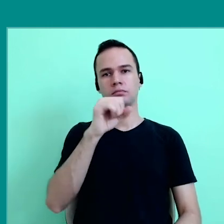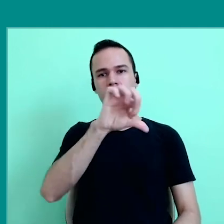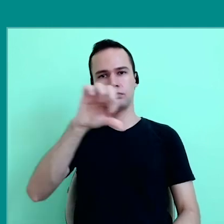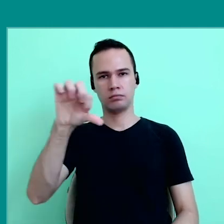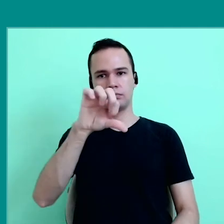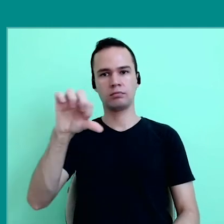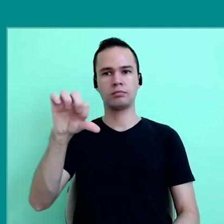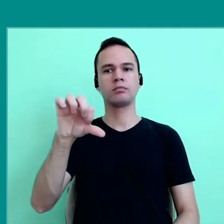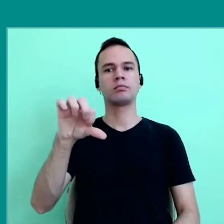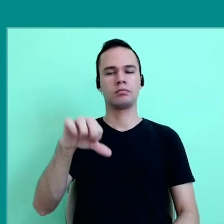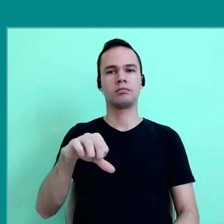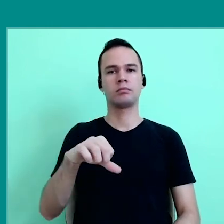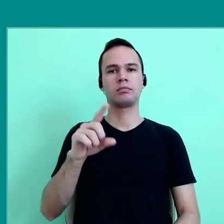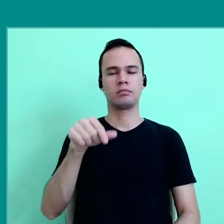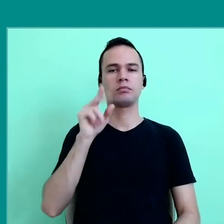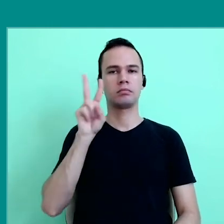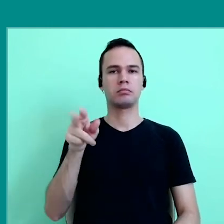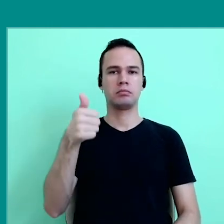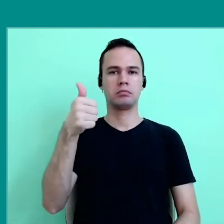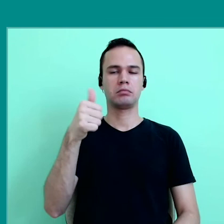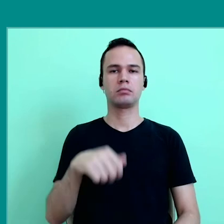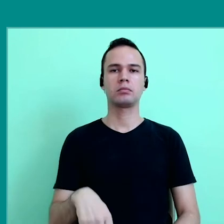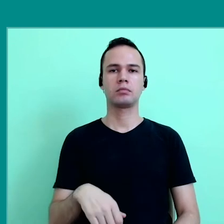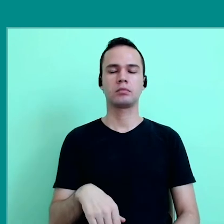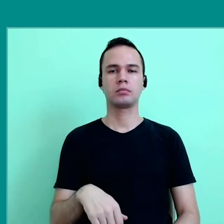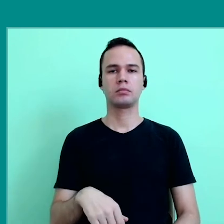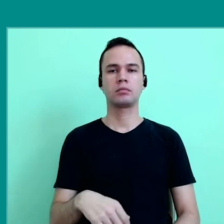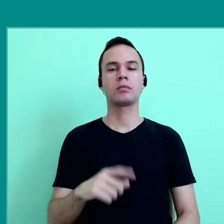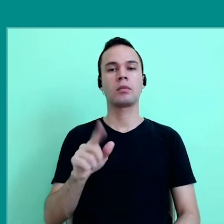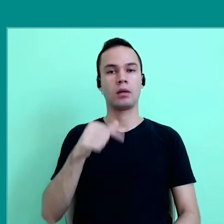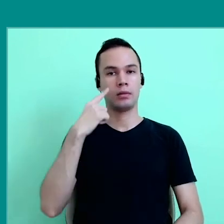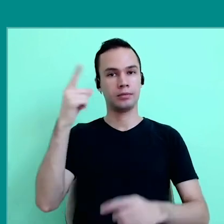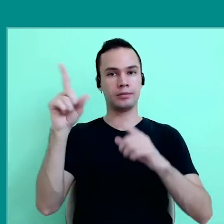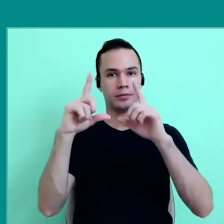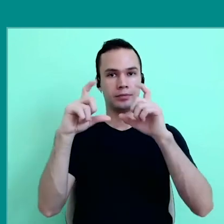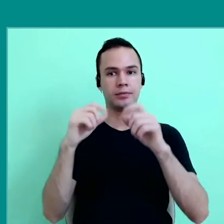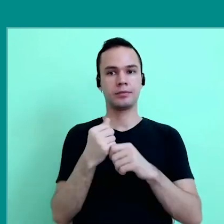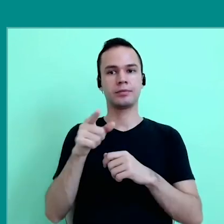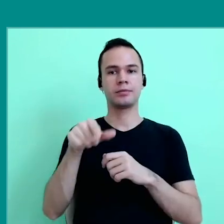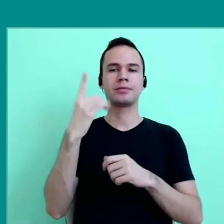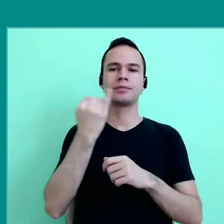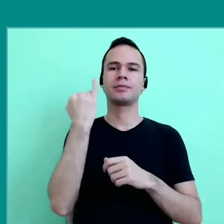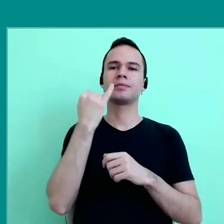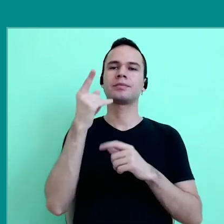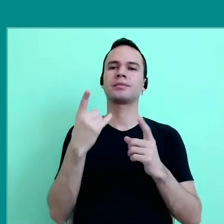Let me see if I can, yes. I can see that, I think you are seeing. This image, for example, shows the importance of technologies